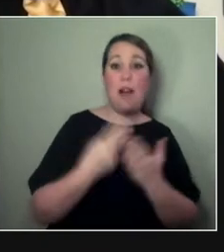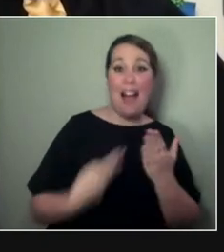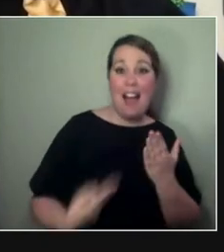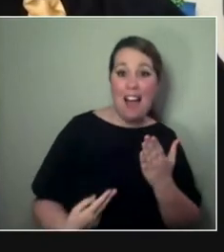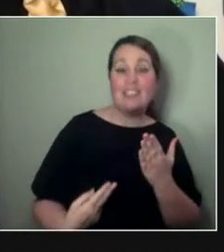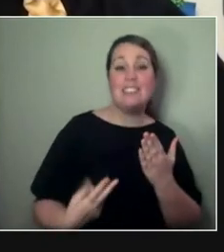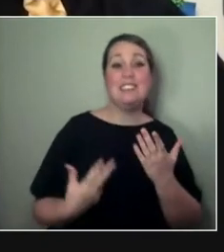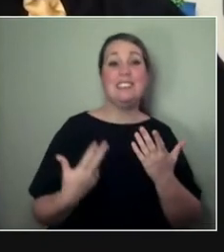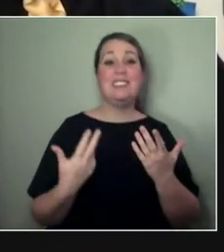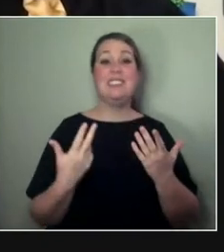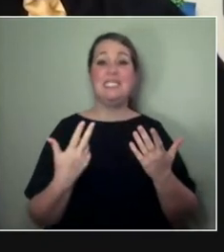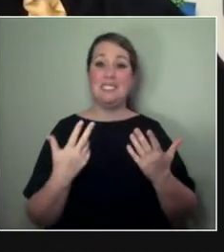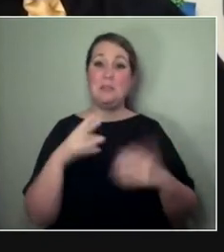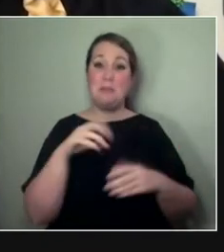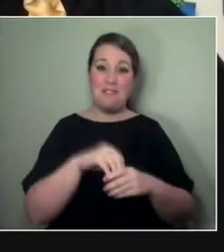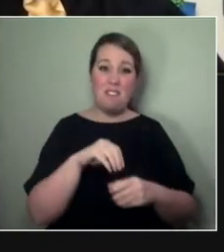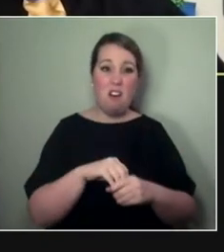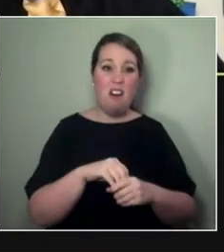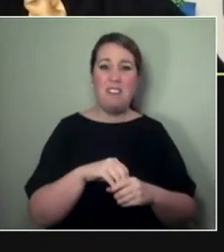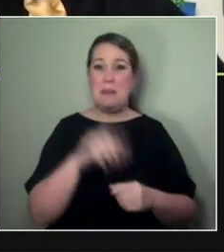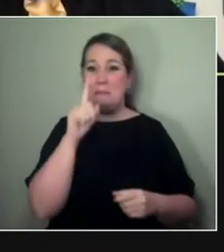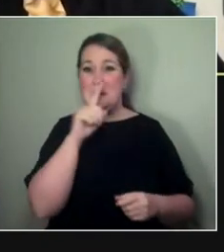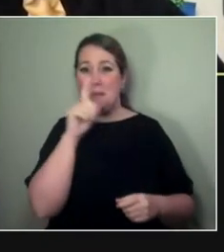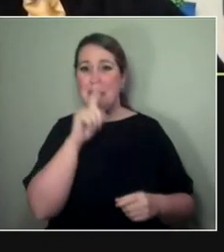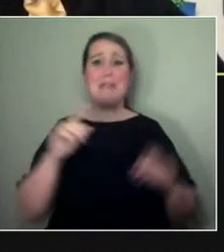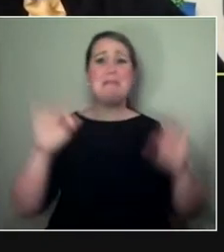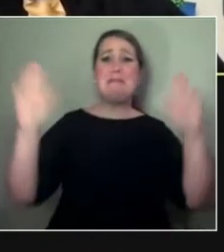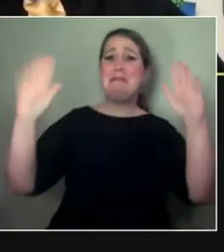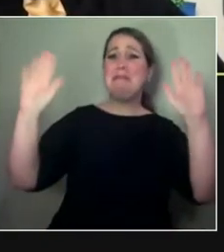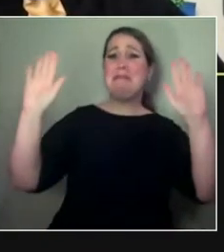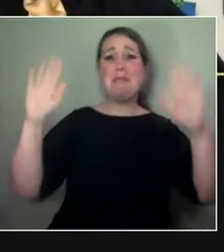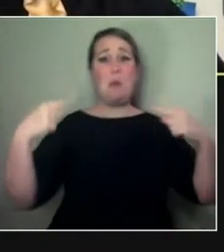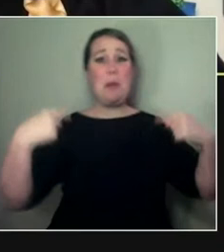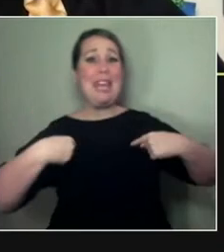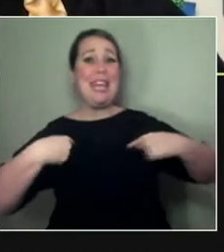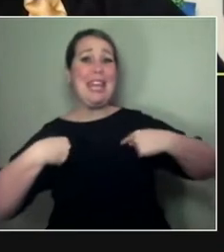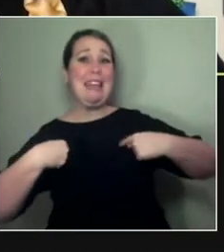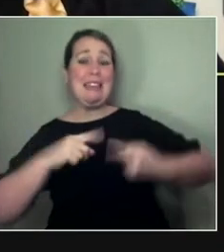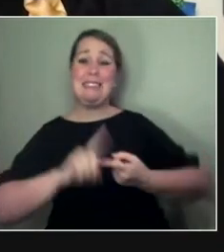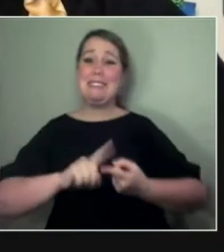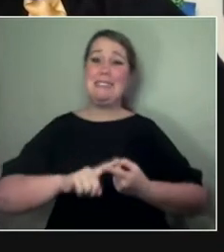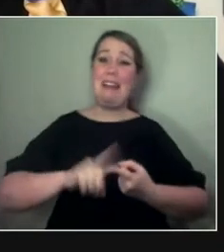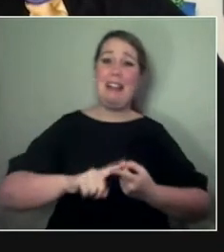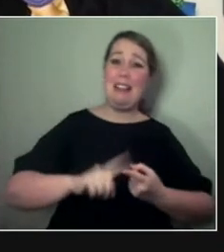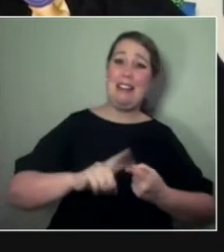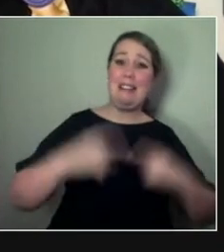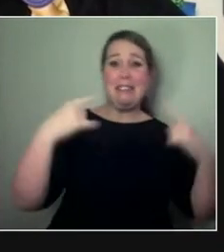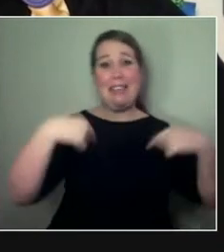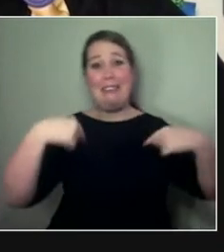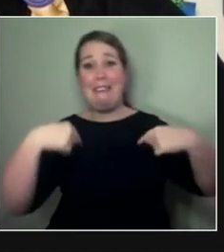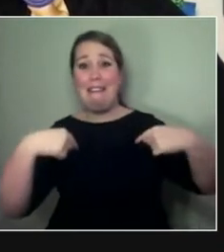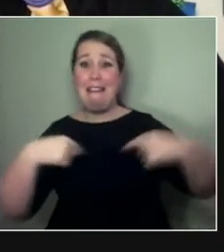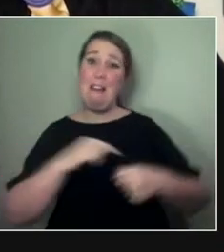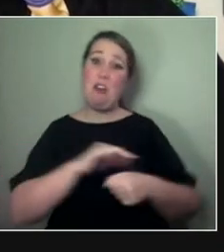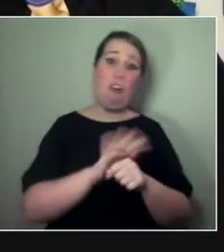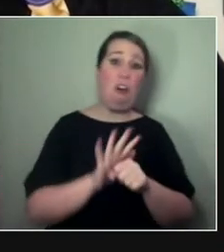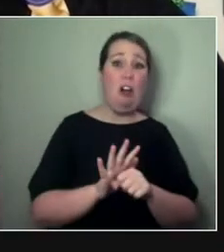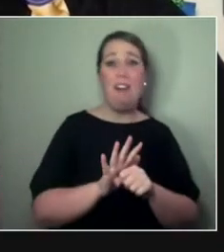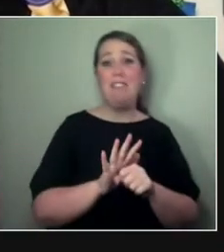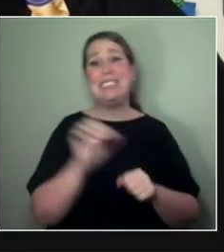and where there's a similar sense of, 'Does anybody know we're here?' that I feel sometimes as a Canadian...